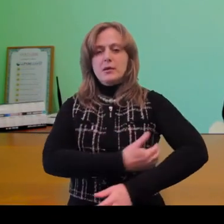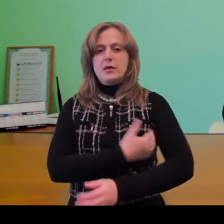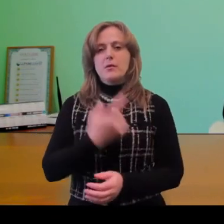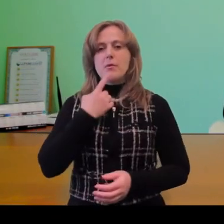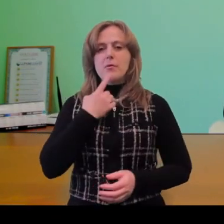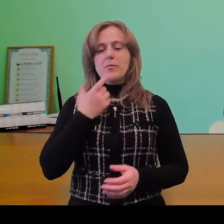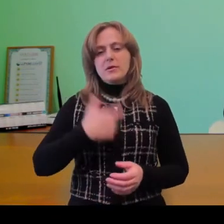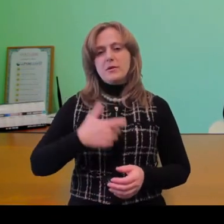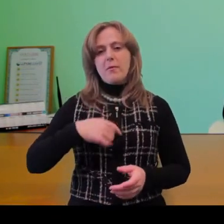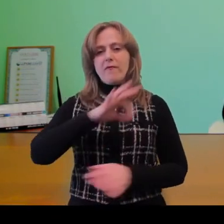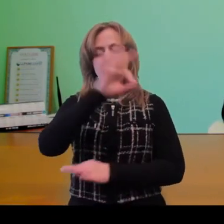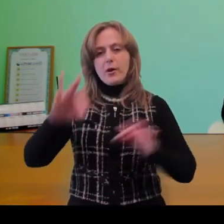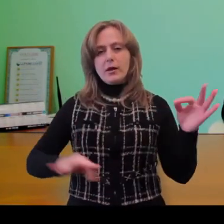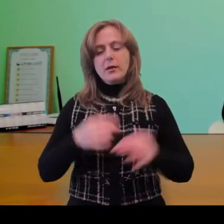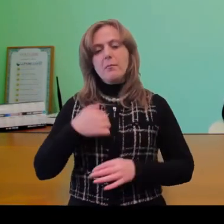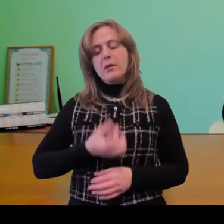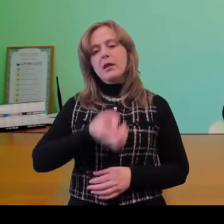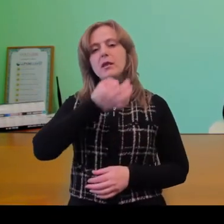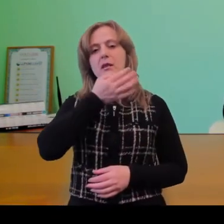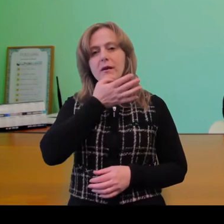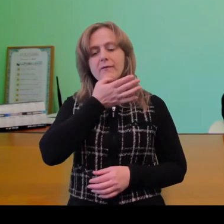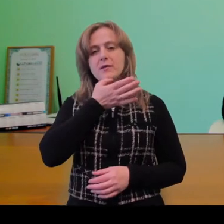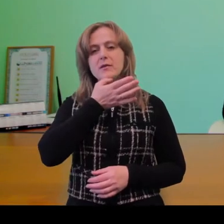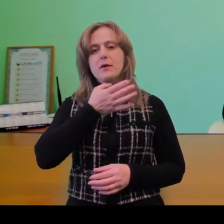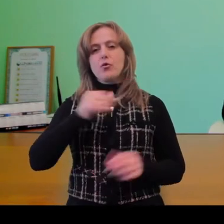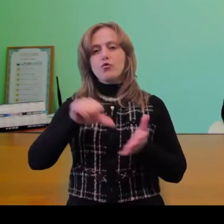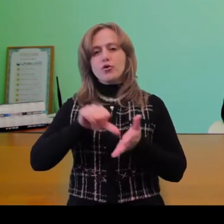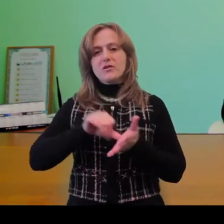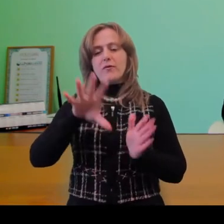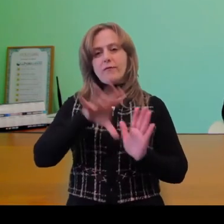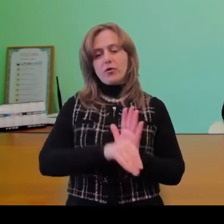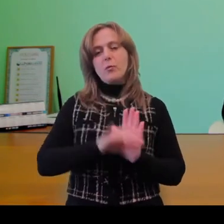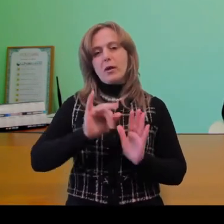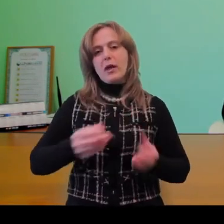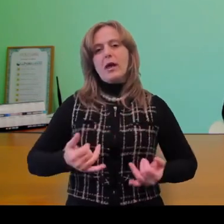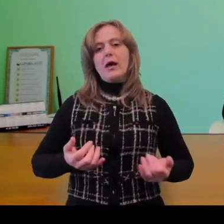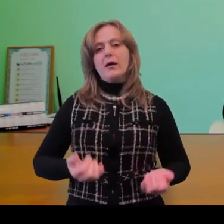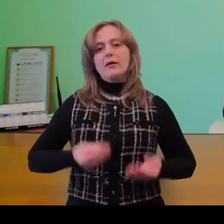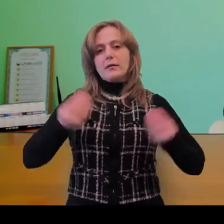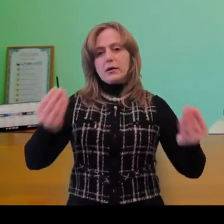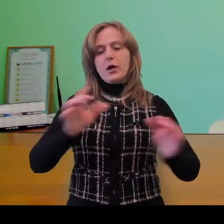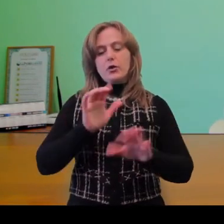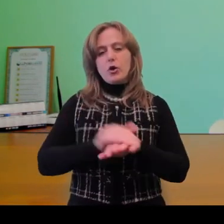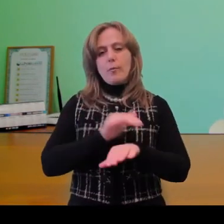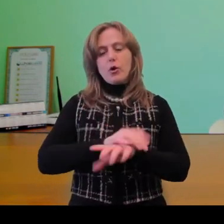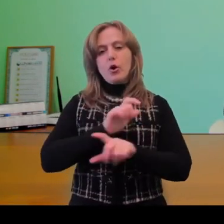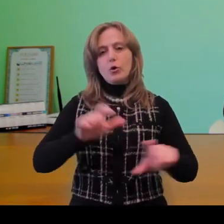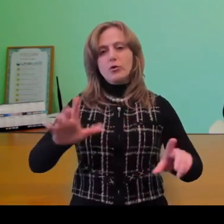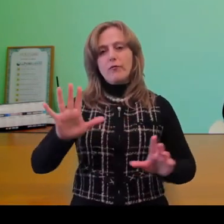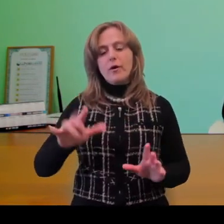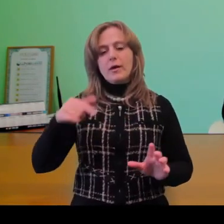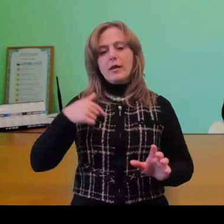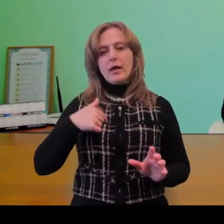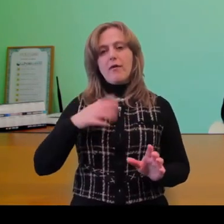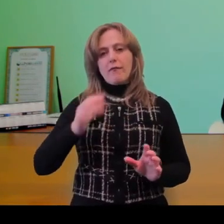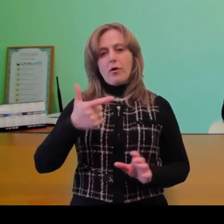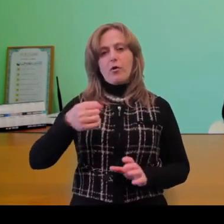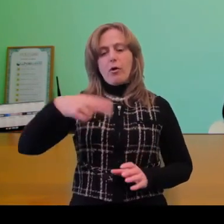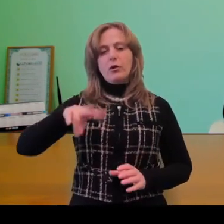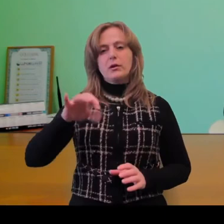I wanted to try hand in the project, I like to participate in it and bring kindness to people. I have been with Gold Line for 8 months,